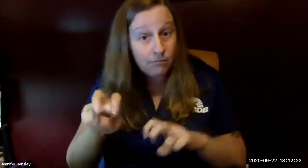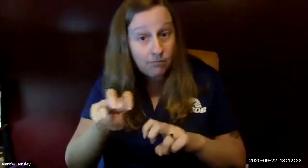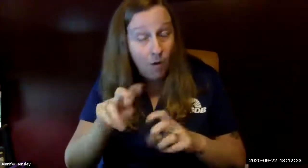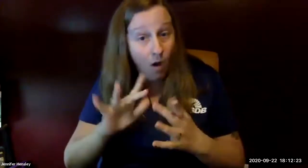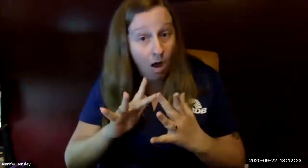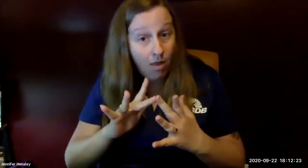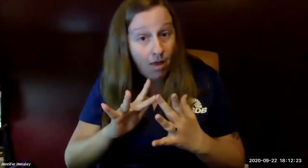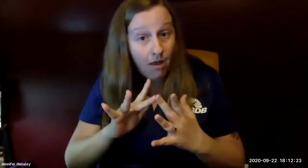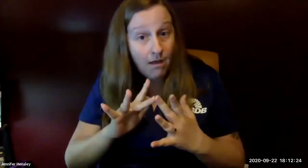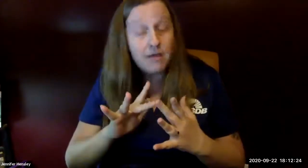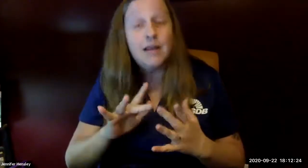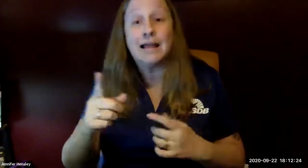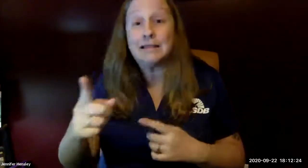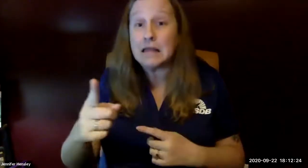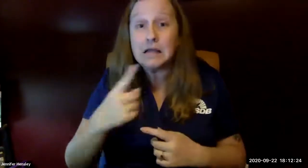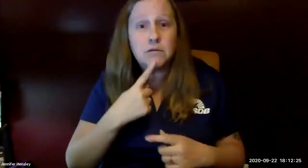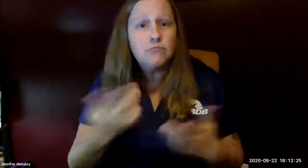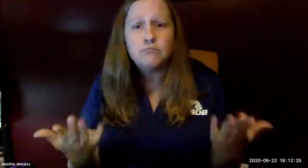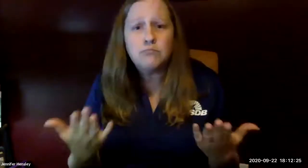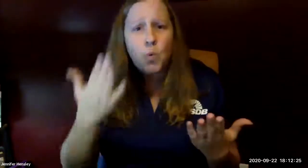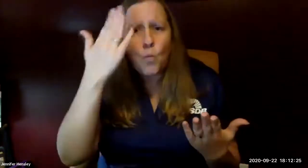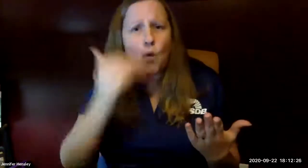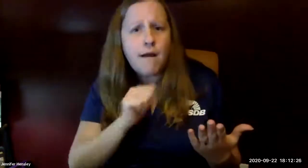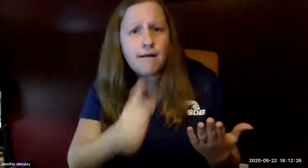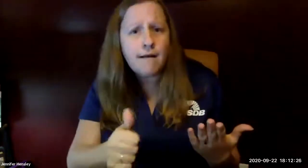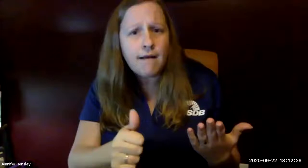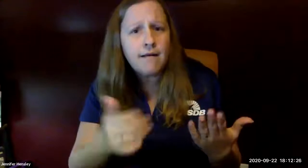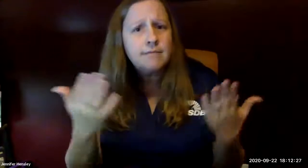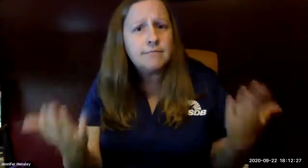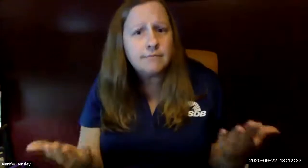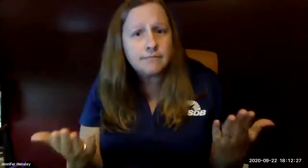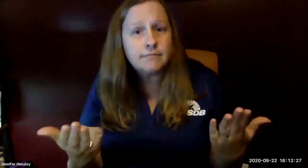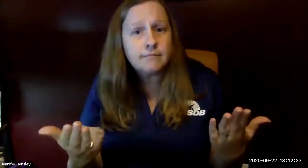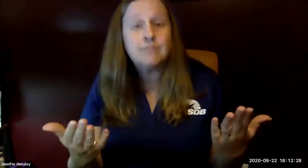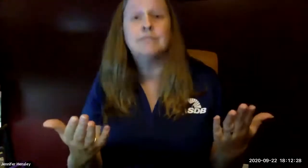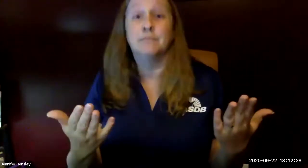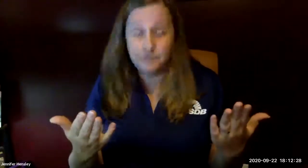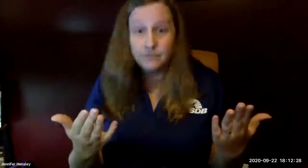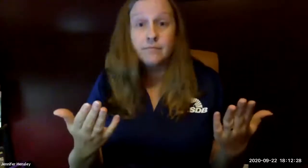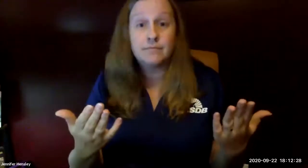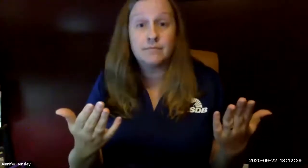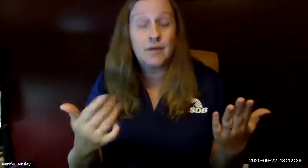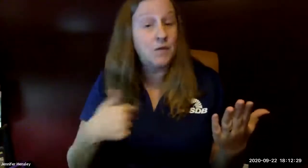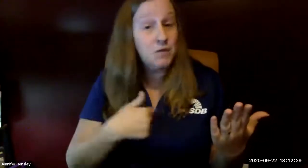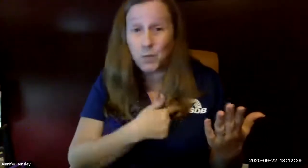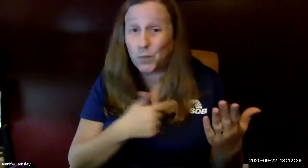and we asked them if we could consider